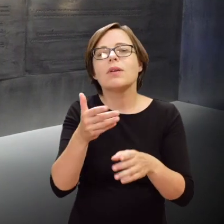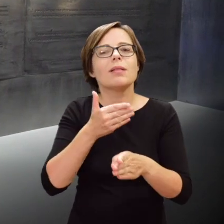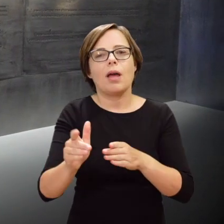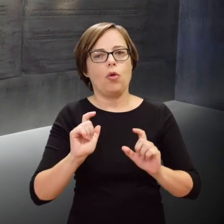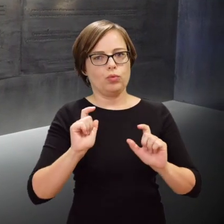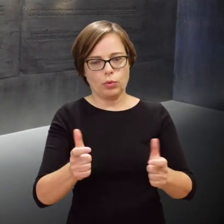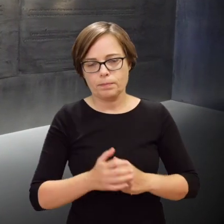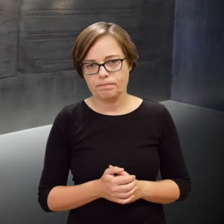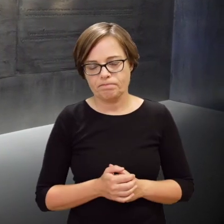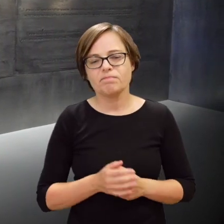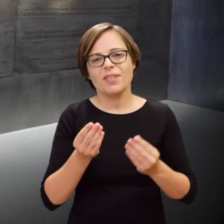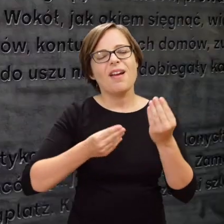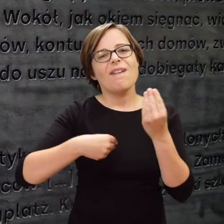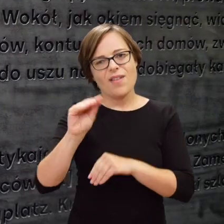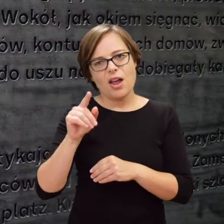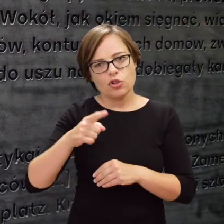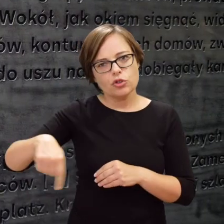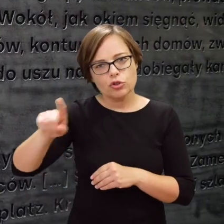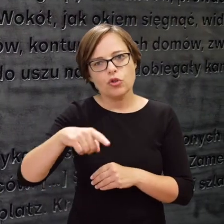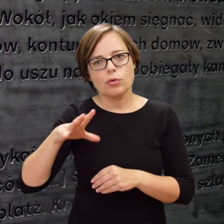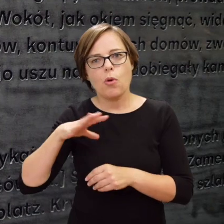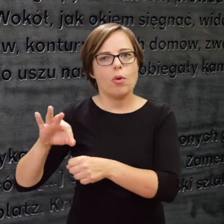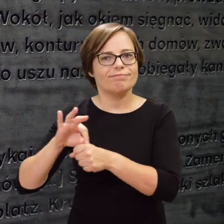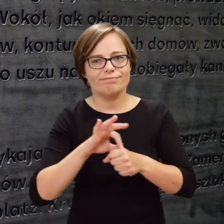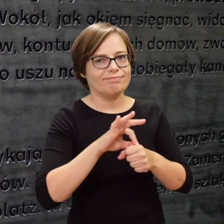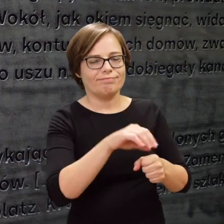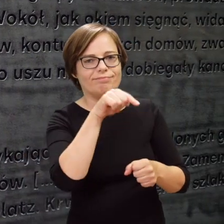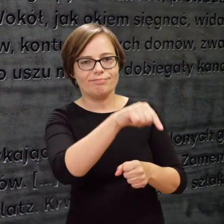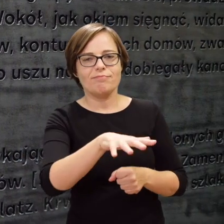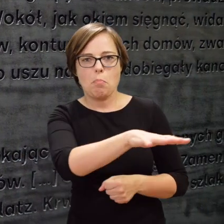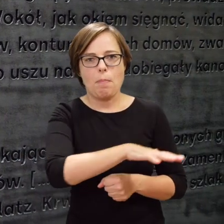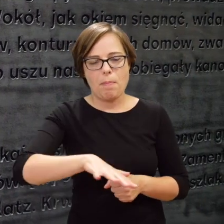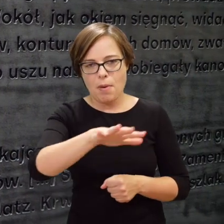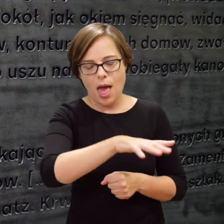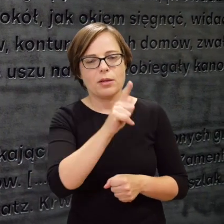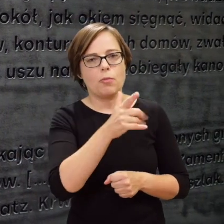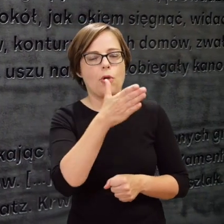Most of them were taken to Umschlagplatz and loaded on trains heading to death camps.